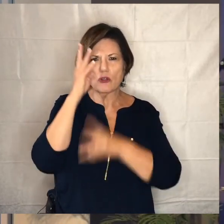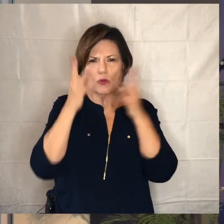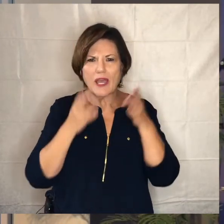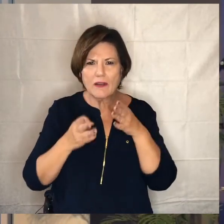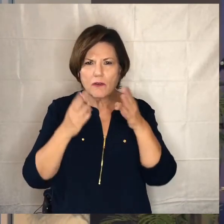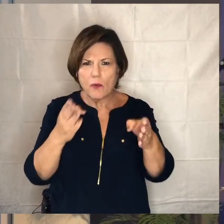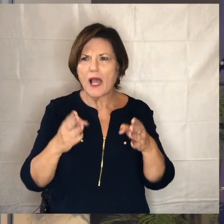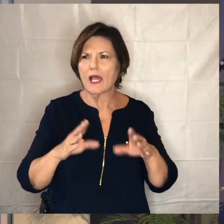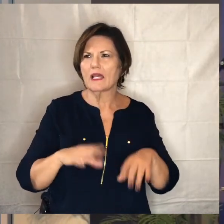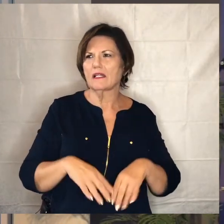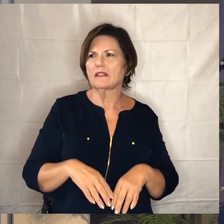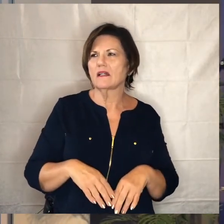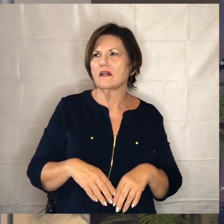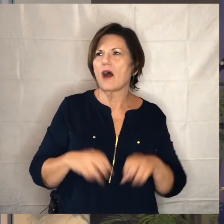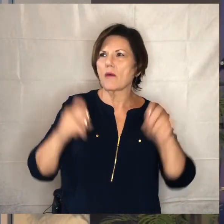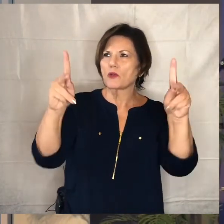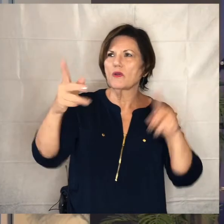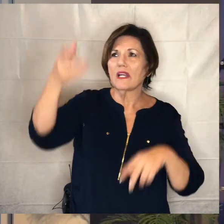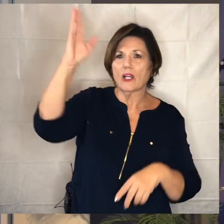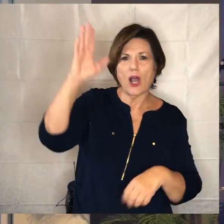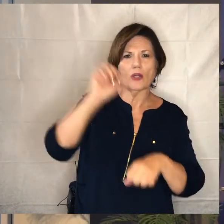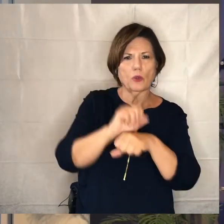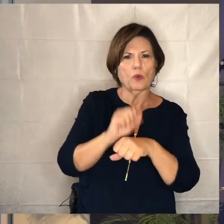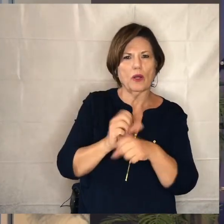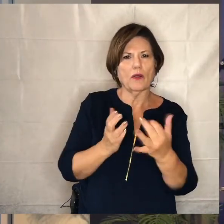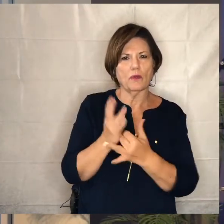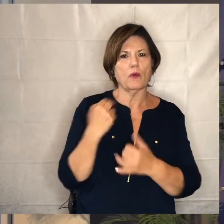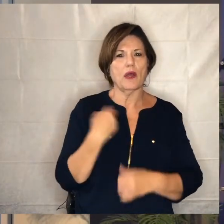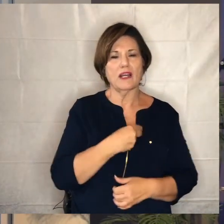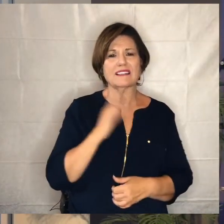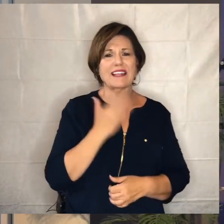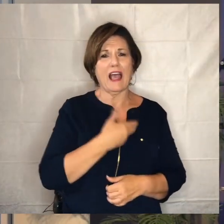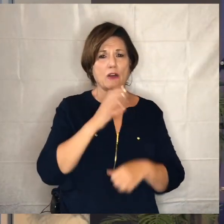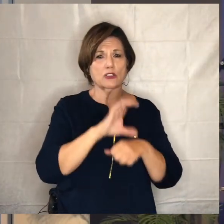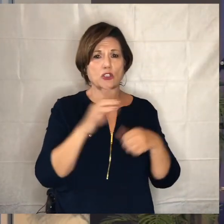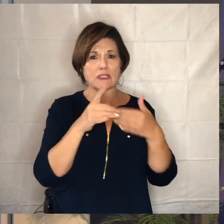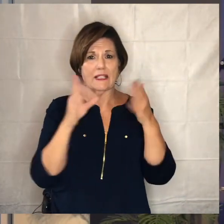open up other ways for god to work and so our elders met on tuesday night